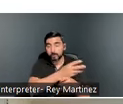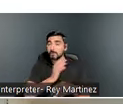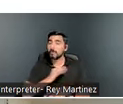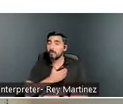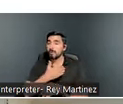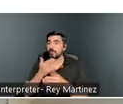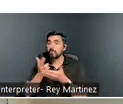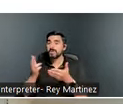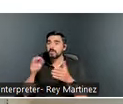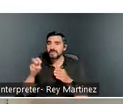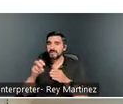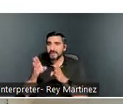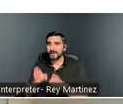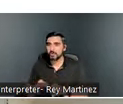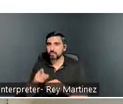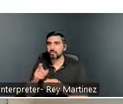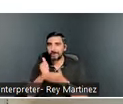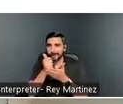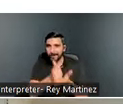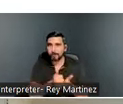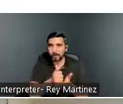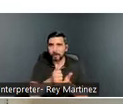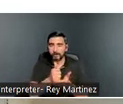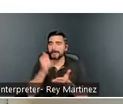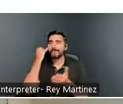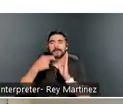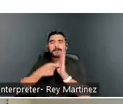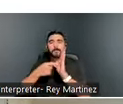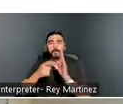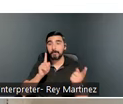If somebody comes down and says, "Hey, I’m looking for a support group offsite,” or “I’m looking for